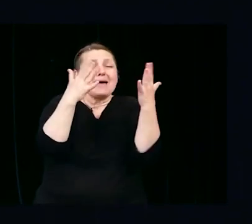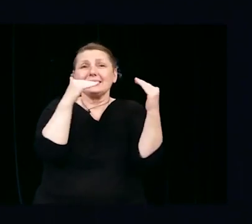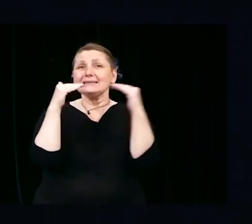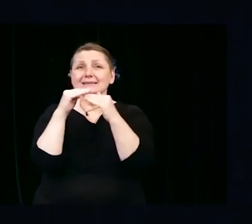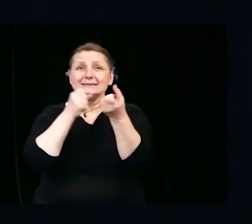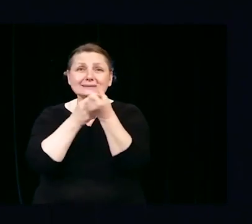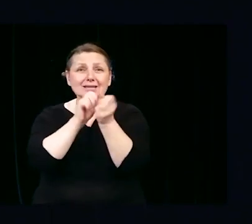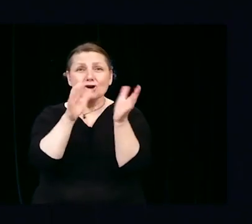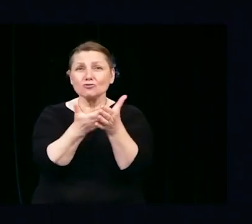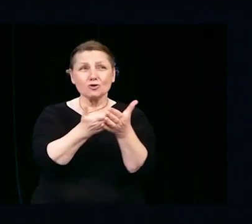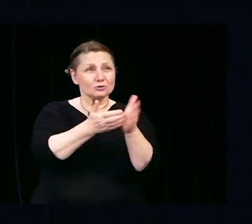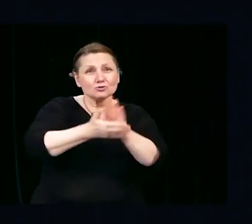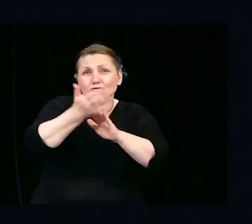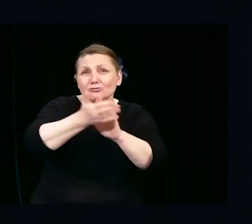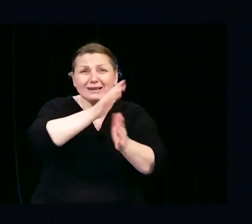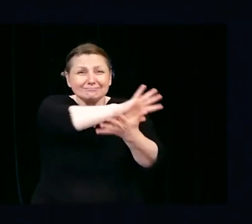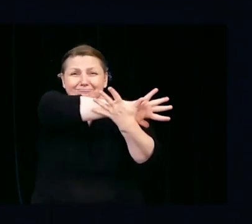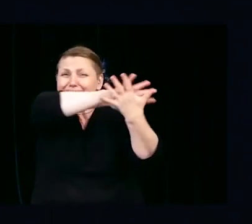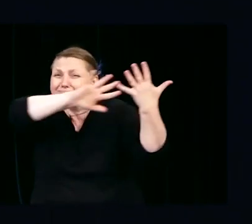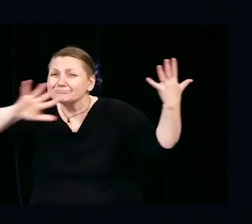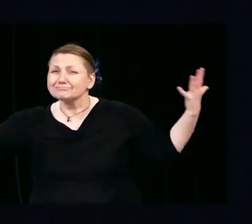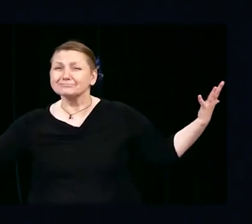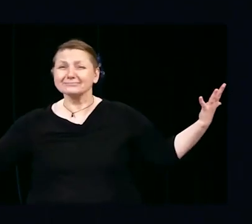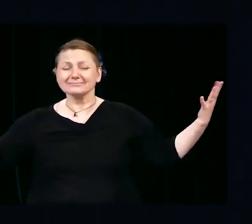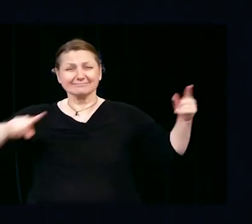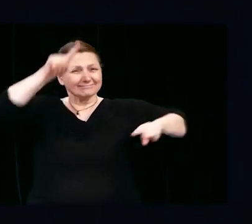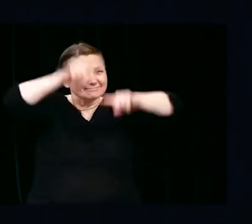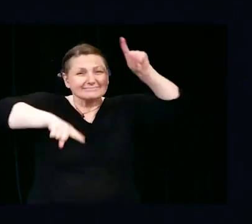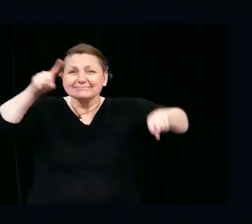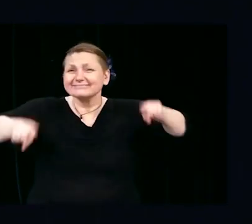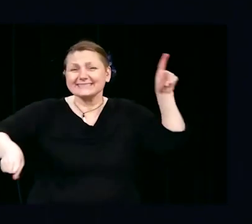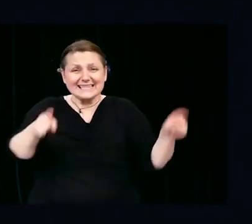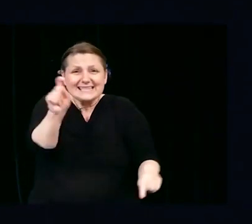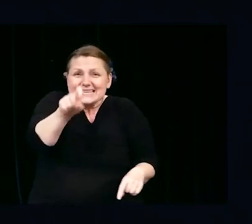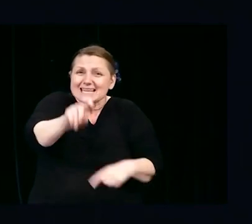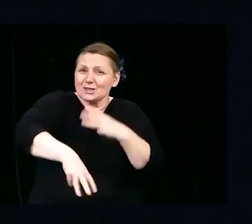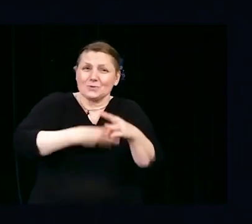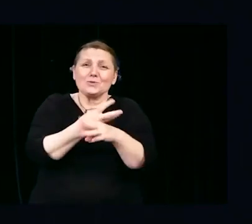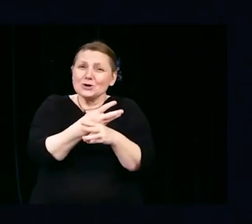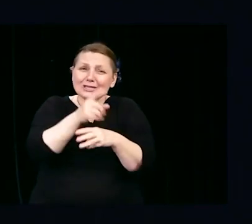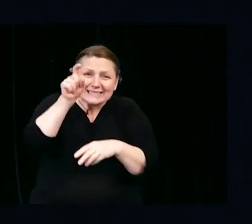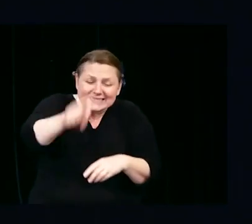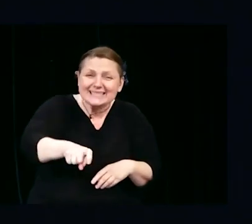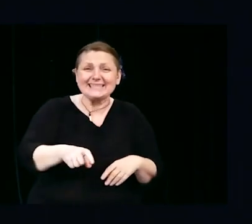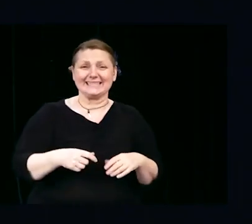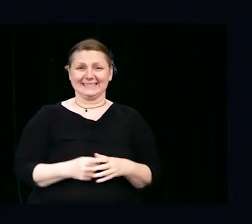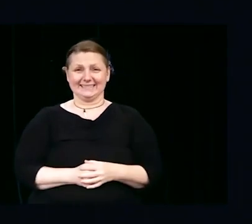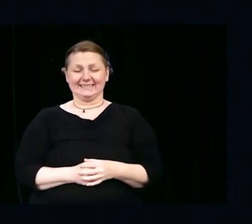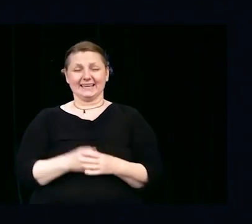and so much more. And if all else fails and you need a little help,